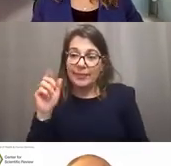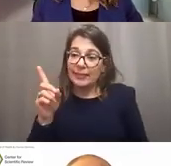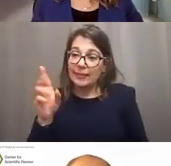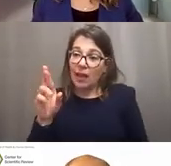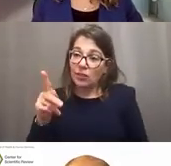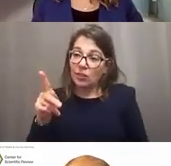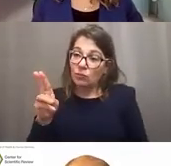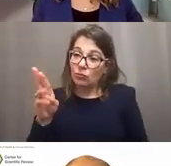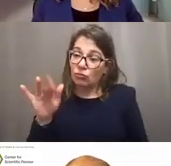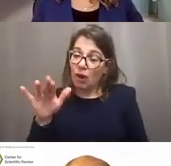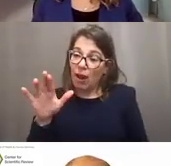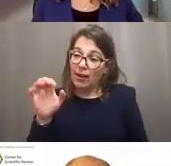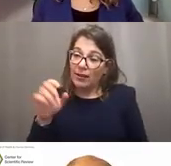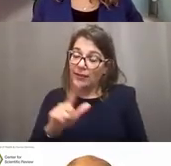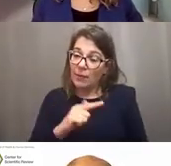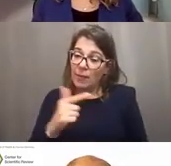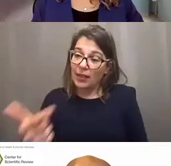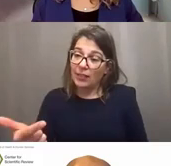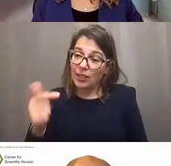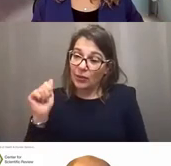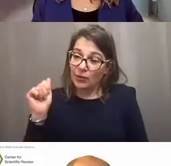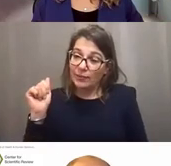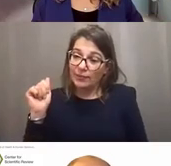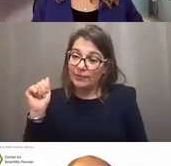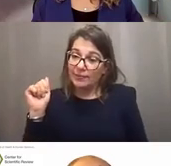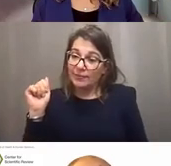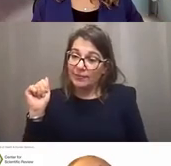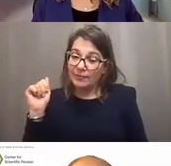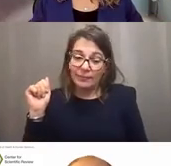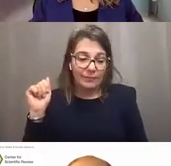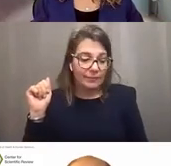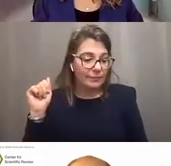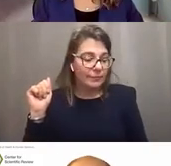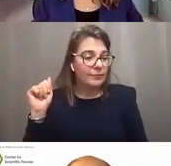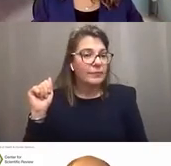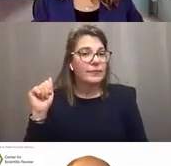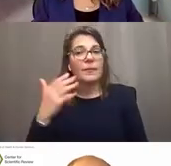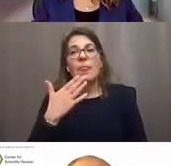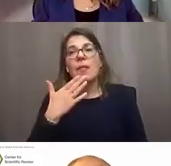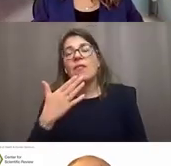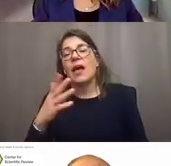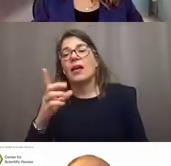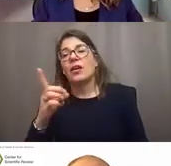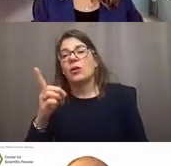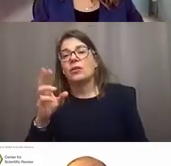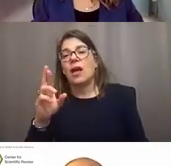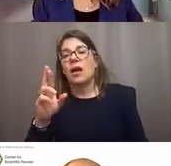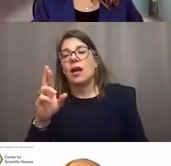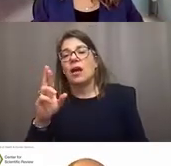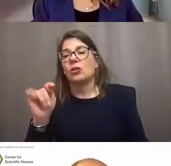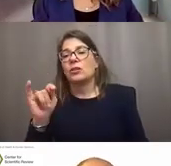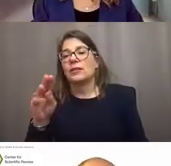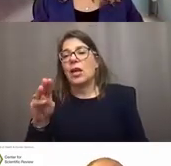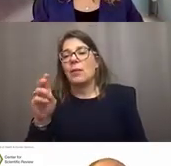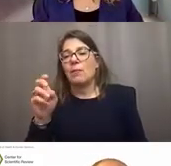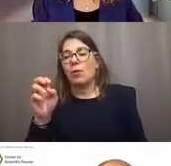I'm going to turn it back to you. Duane Price: Excellent, and again, Dr. Timmerman. We really appreciate the interactive nature